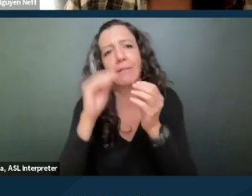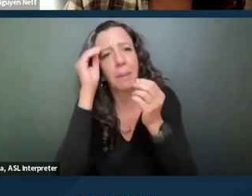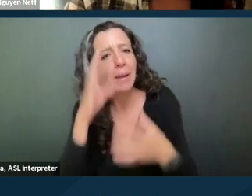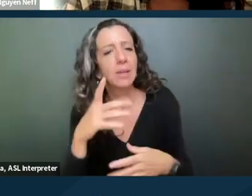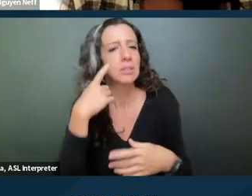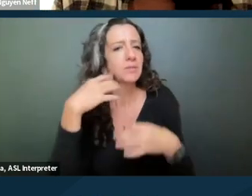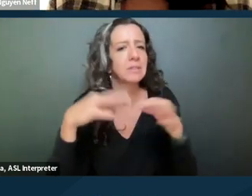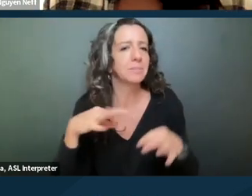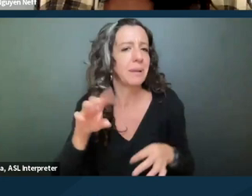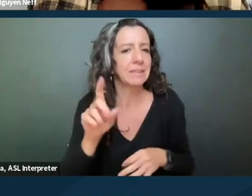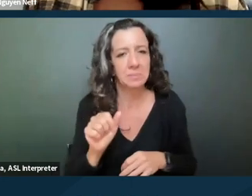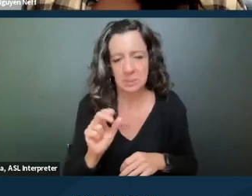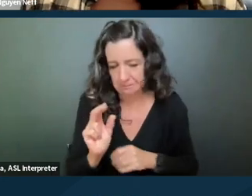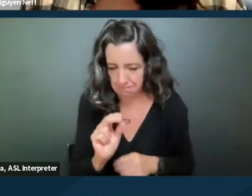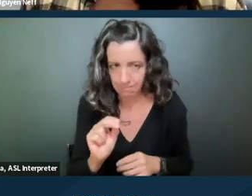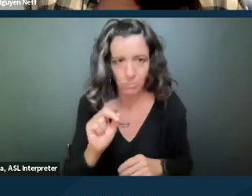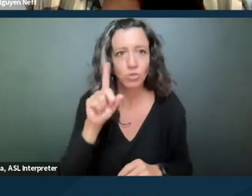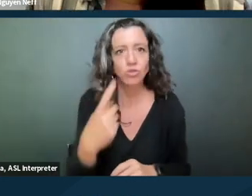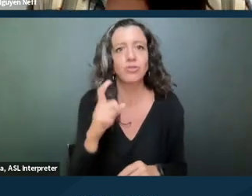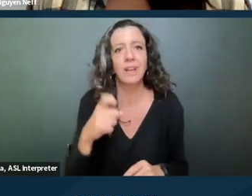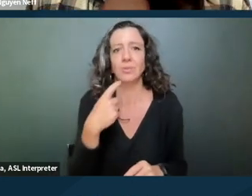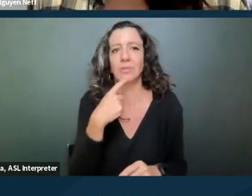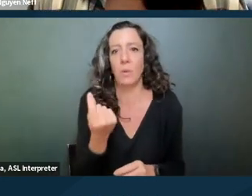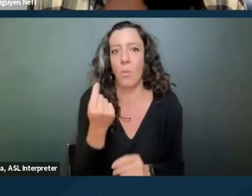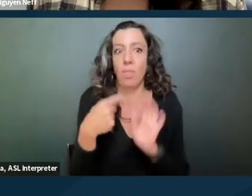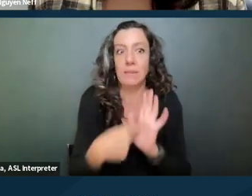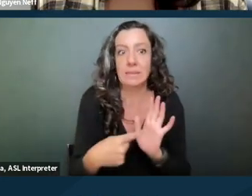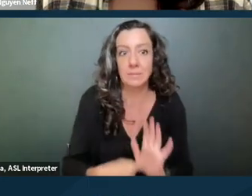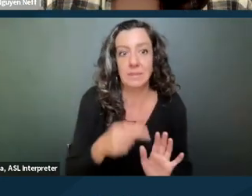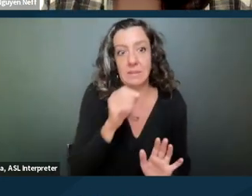you just have to say sort of what the symptoms are, what the disability is,